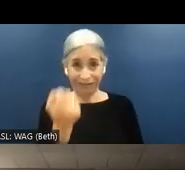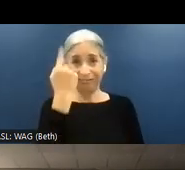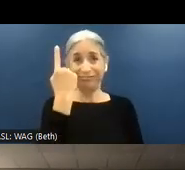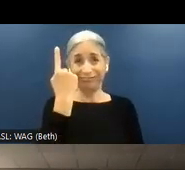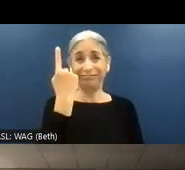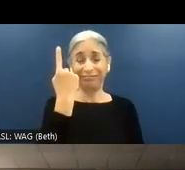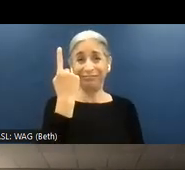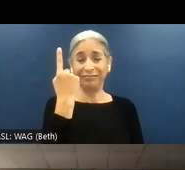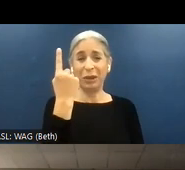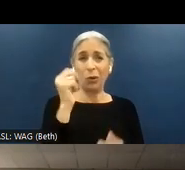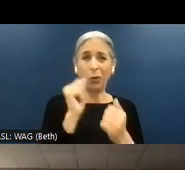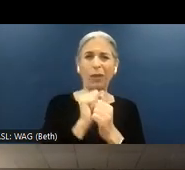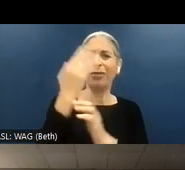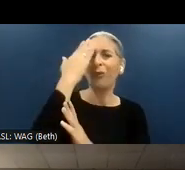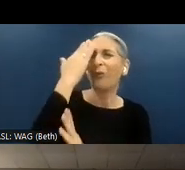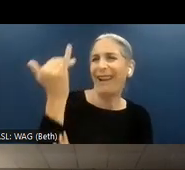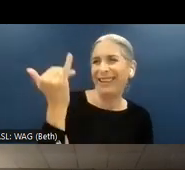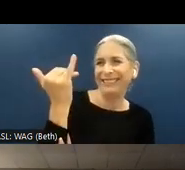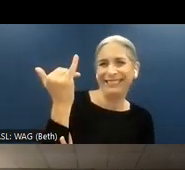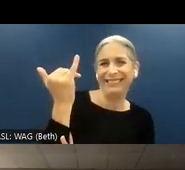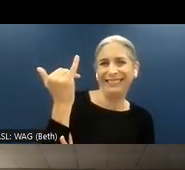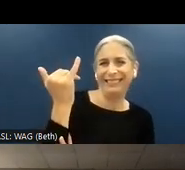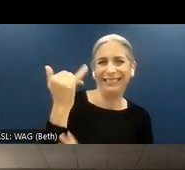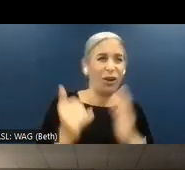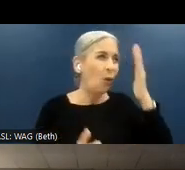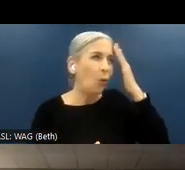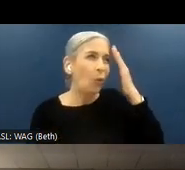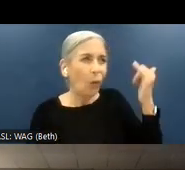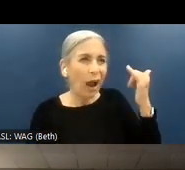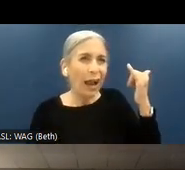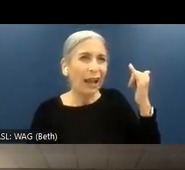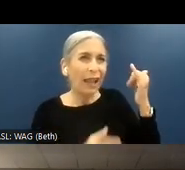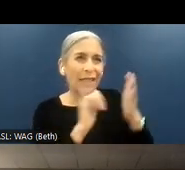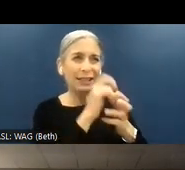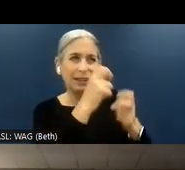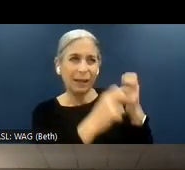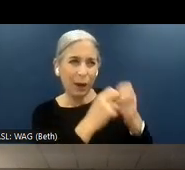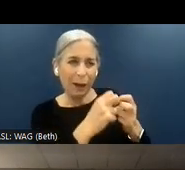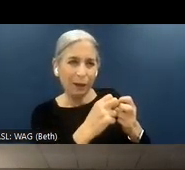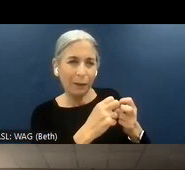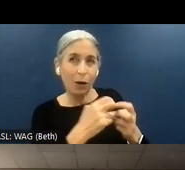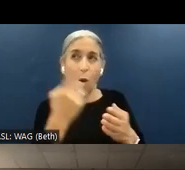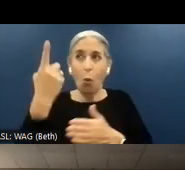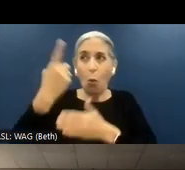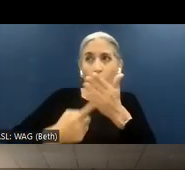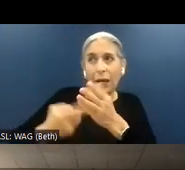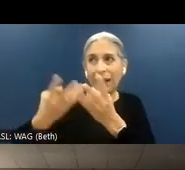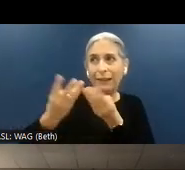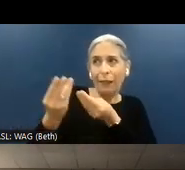around the whys. So why something is an issue and what could be the solution.